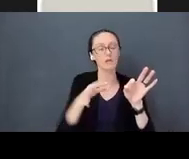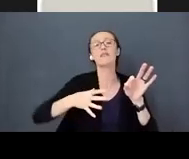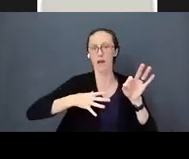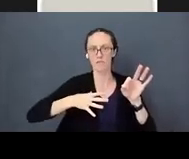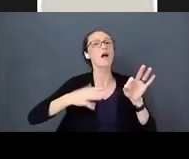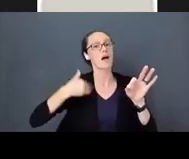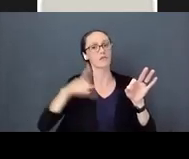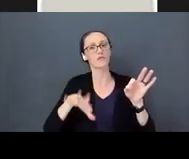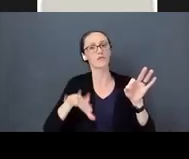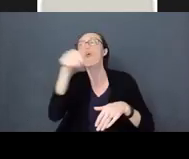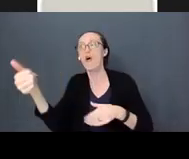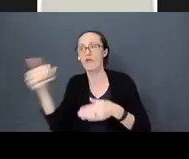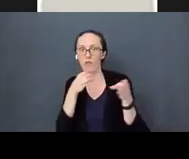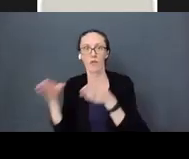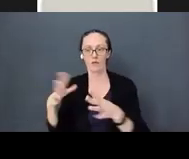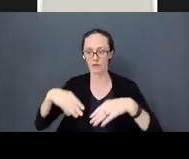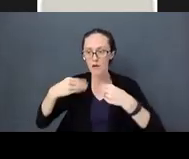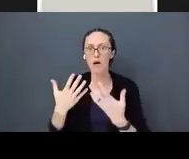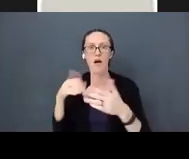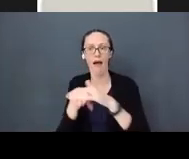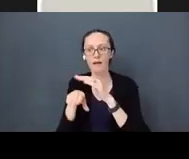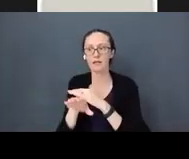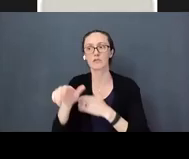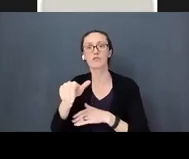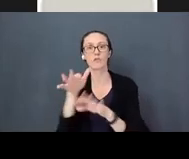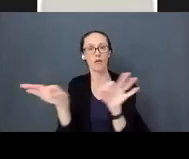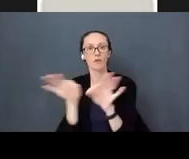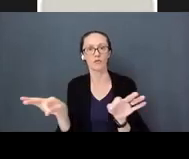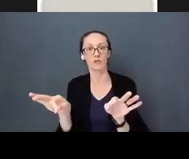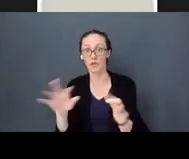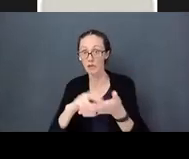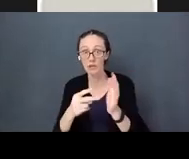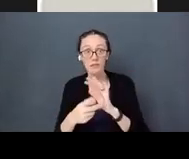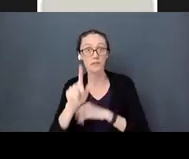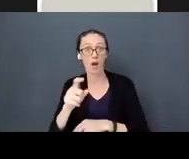baby to have access to language. It doesn’t mean they will use sign language forever,